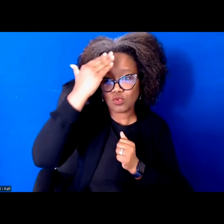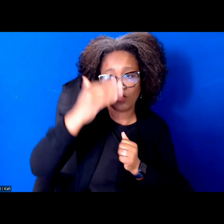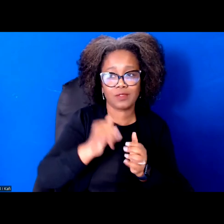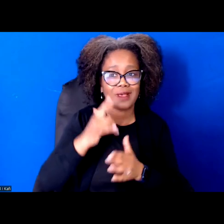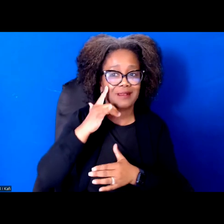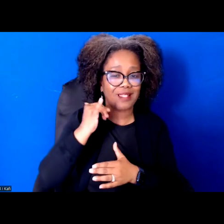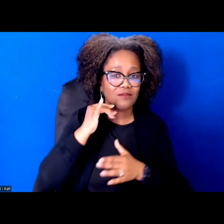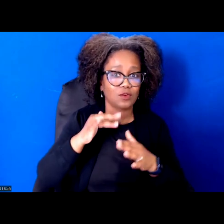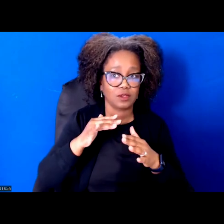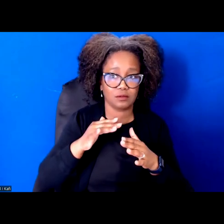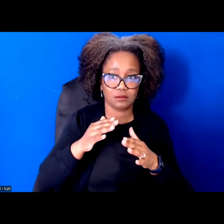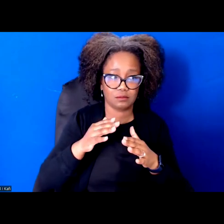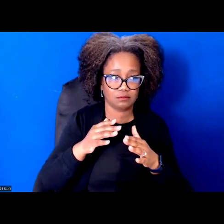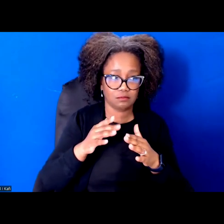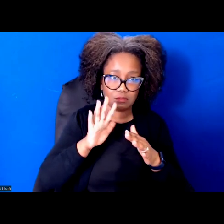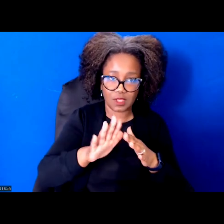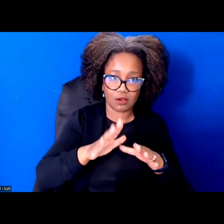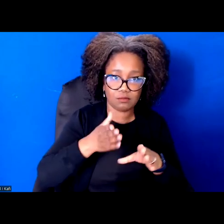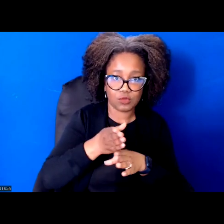up less than half the voting electorate, and we continue